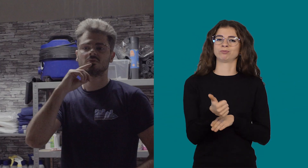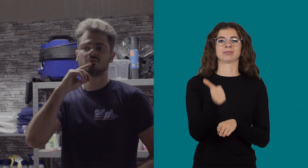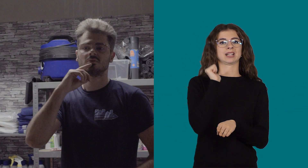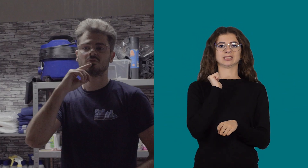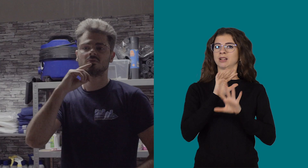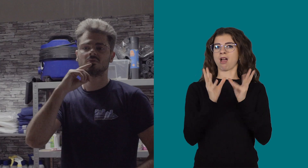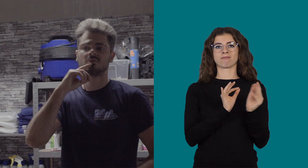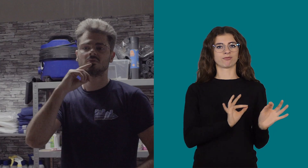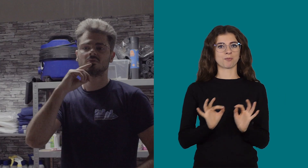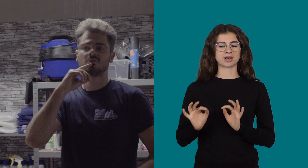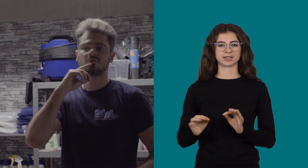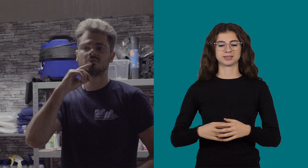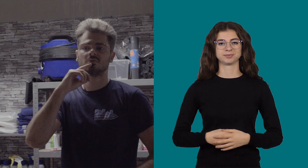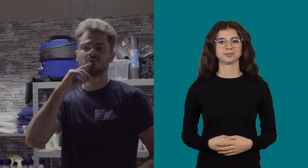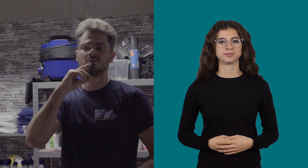It should be exactly the other way around.